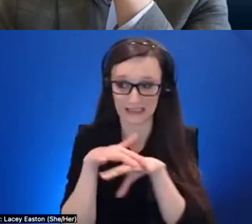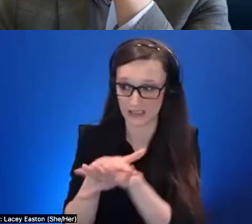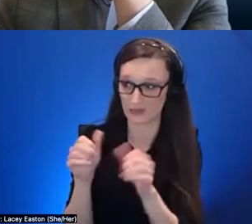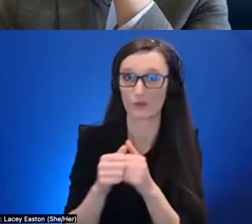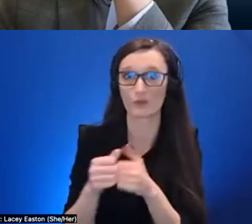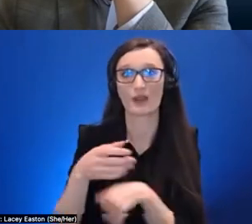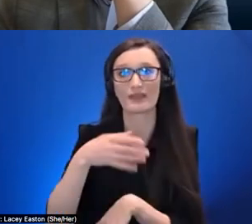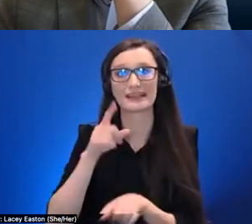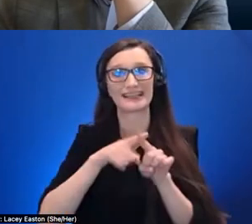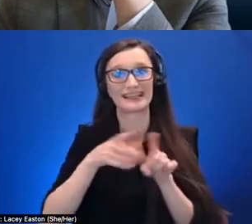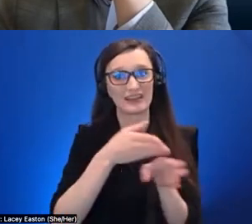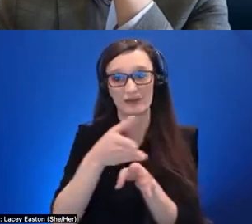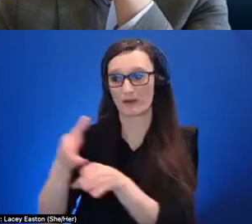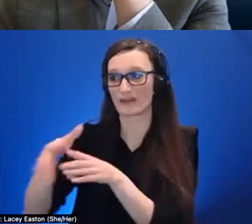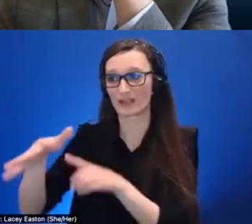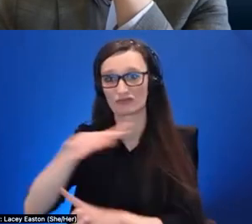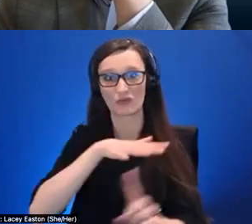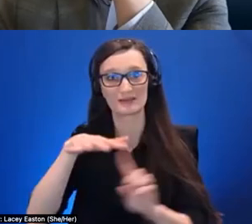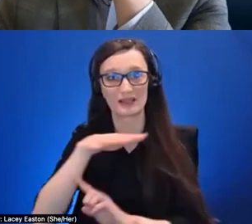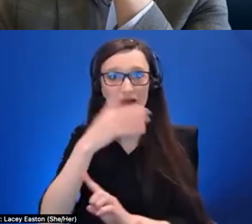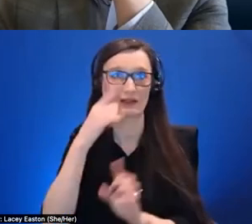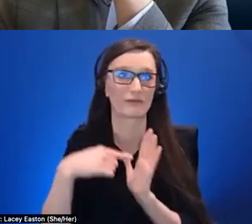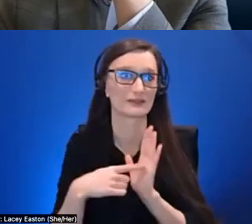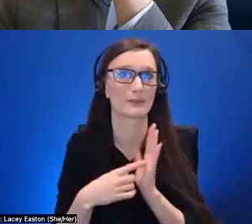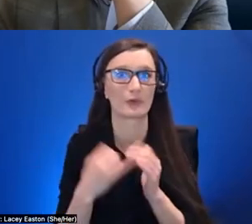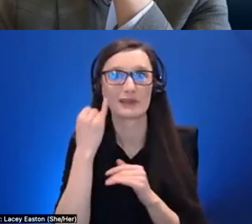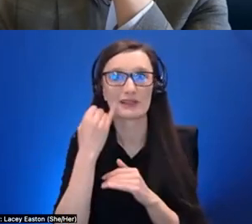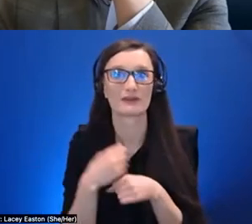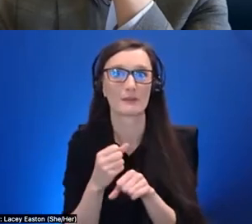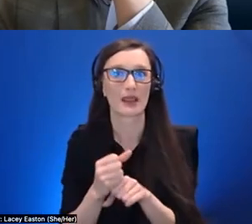for example if you're making a really high stick video etc so so like you know one of